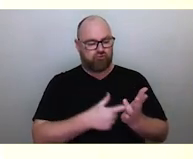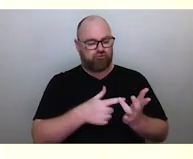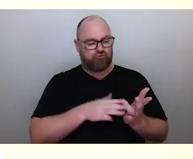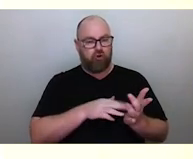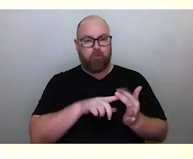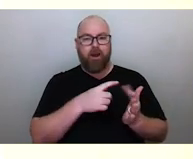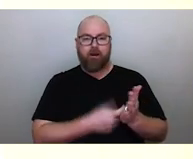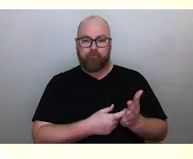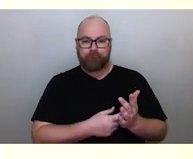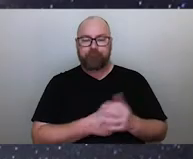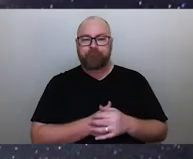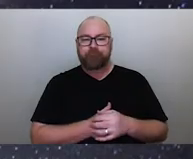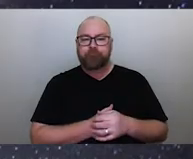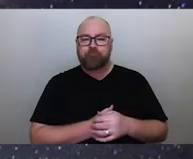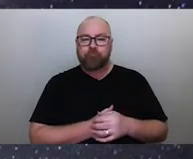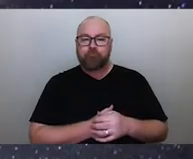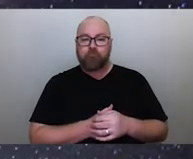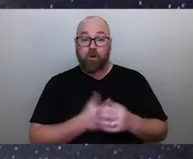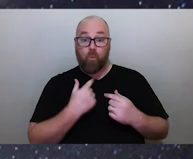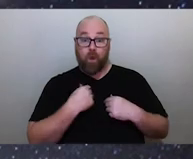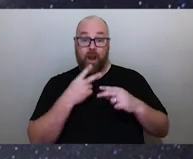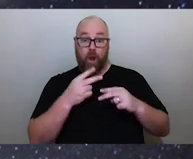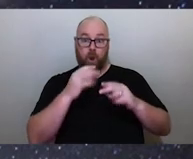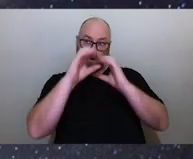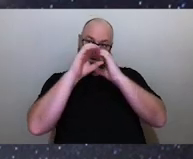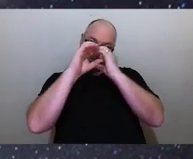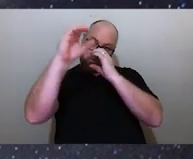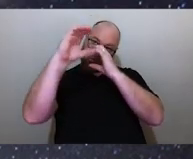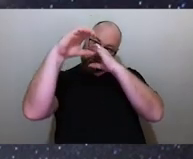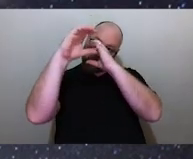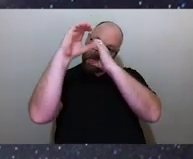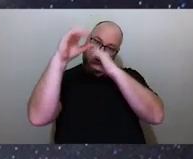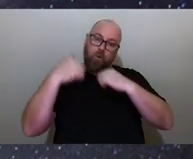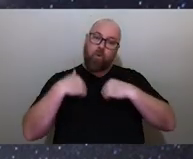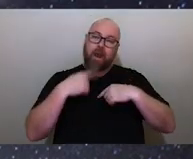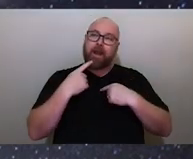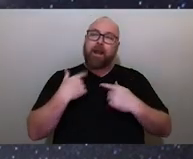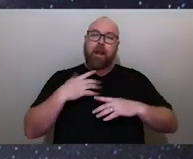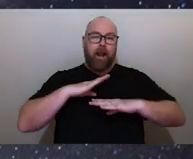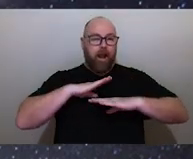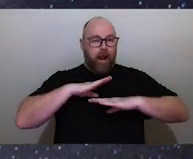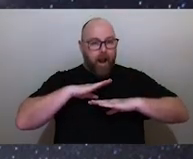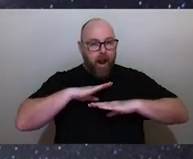observing the stars through a telescope, we need the calmest view of the sky as we possibly can get.